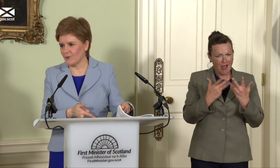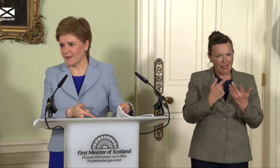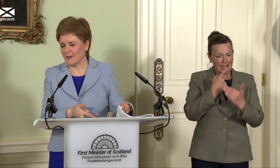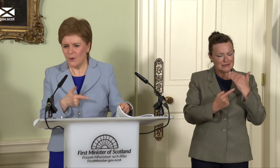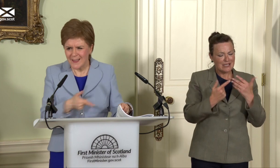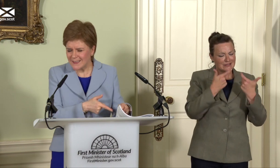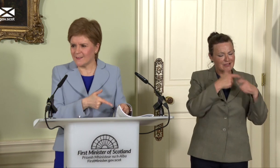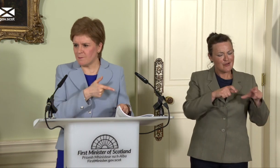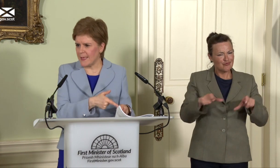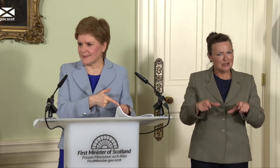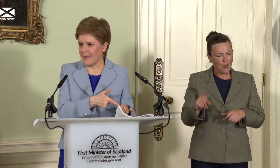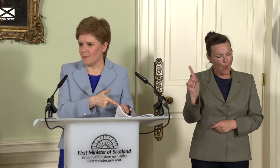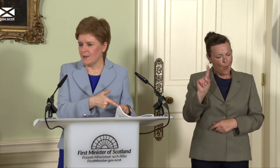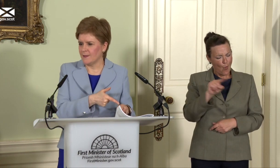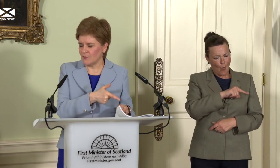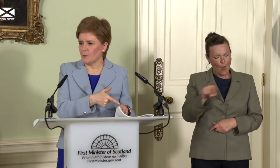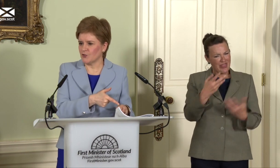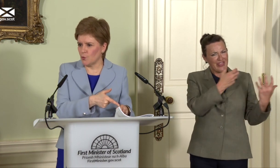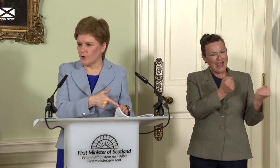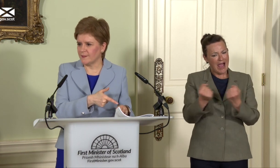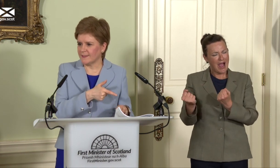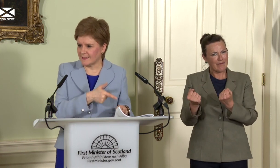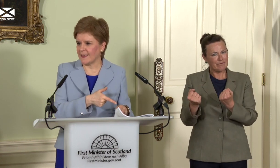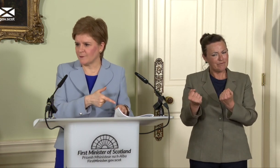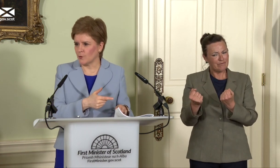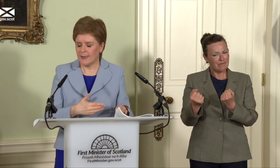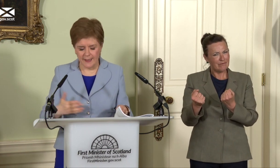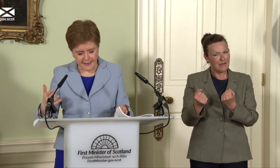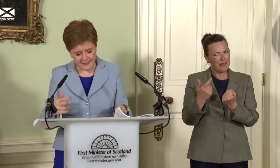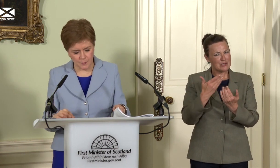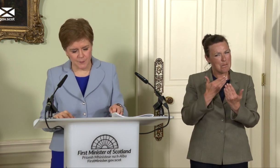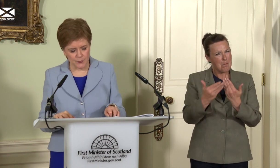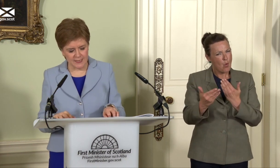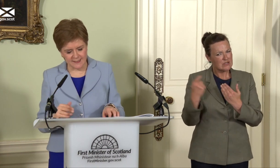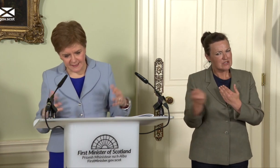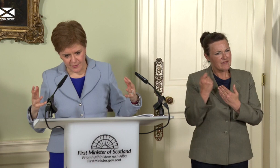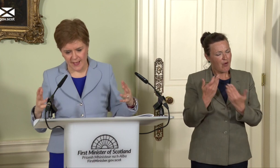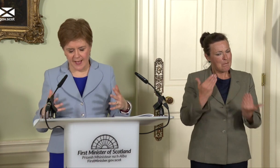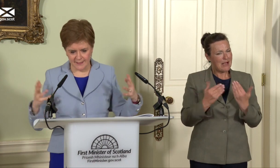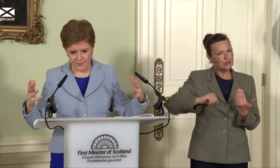in here – what is it that makes them so much more successful, and ask people to consider that as the